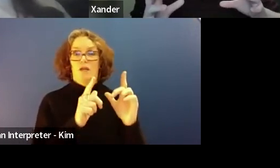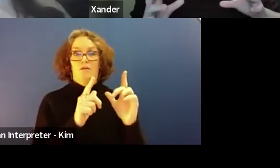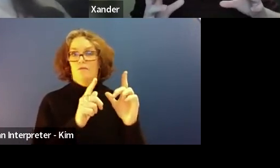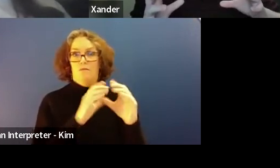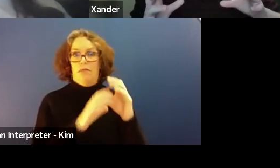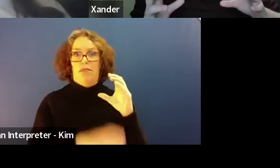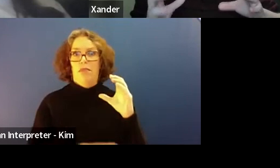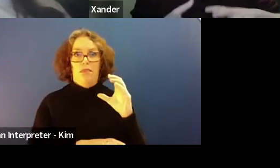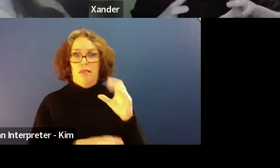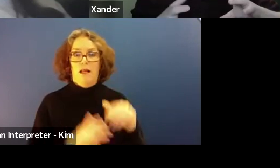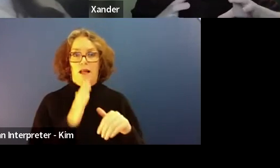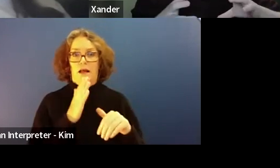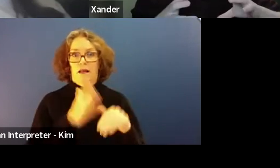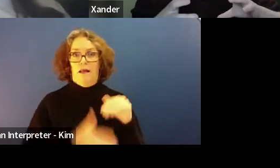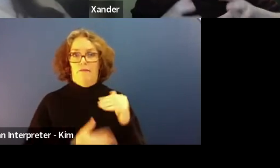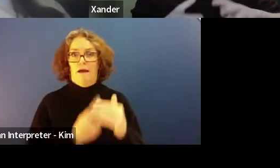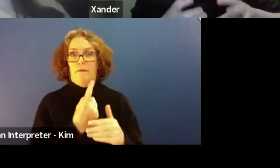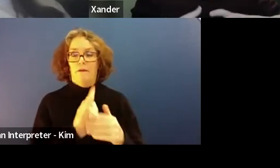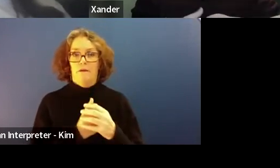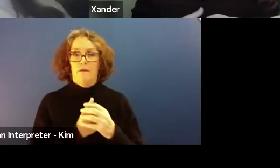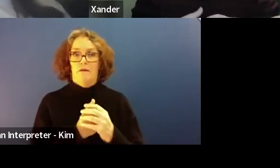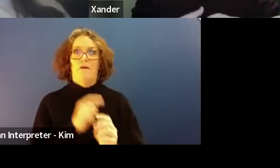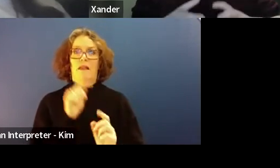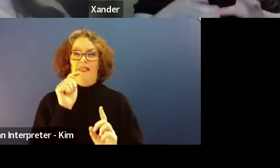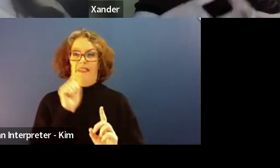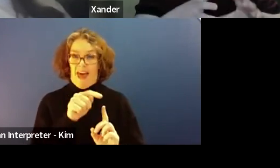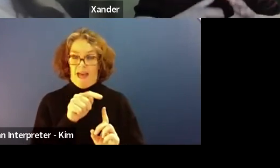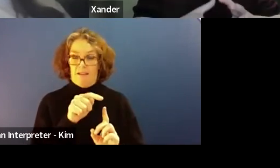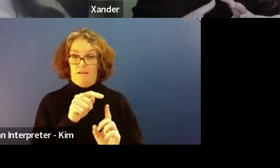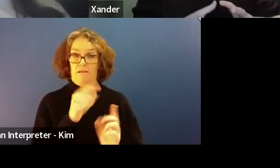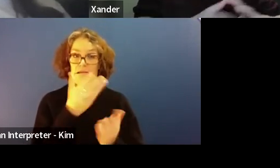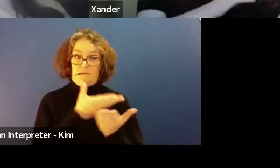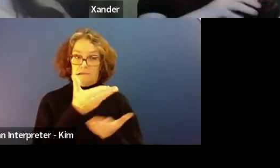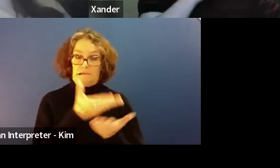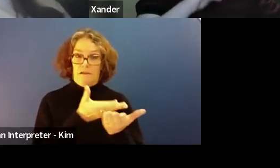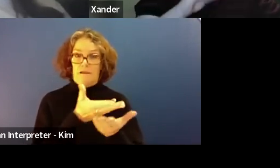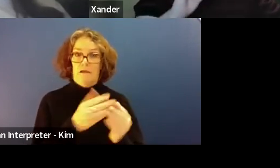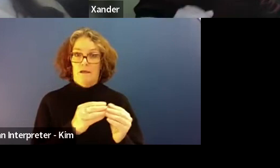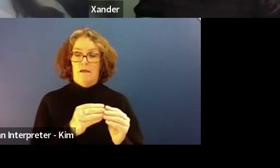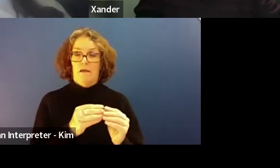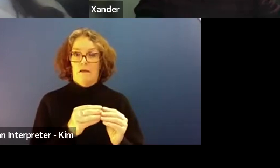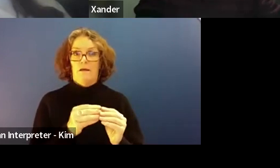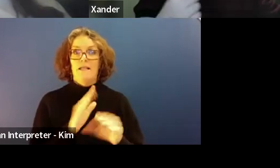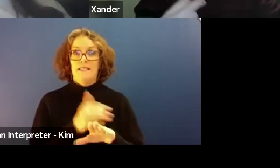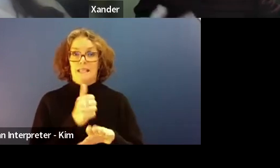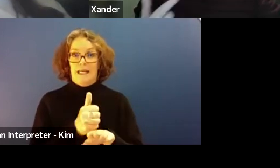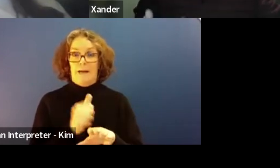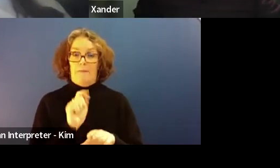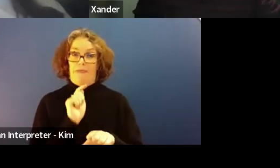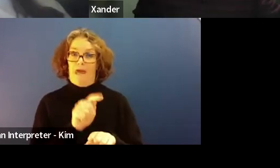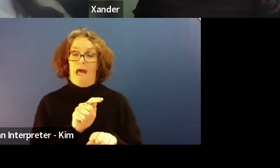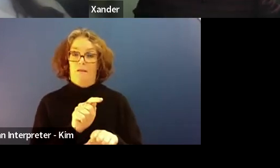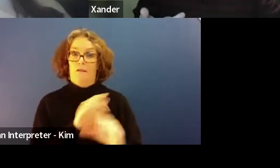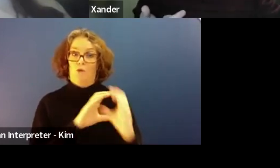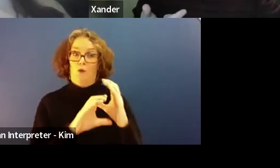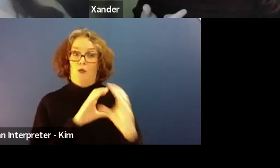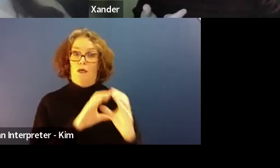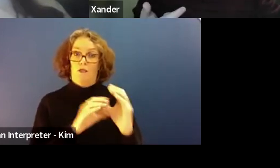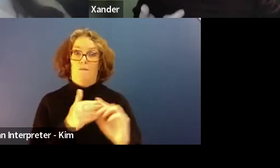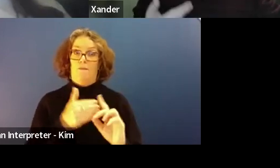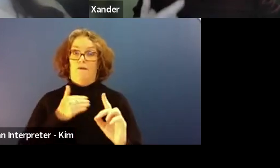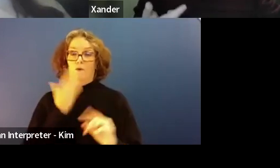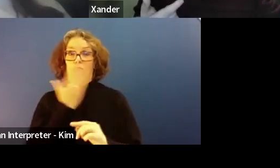And that communication, establishing that communication before school, even begins and keeping that regular.